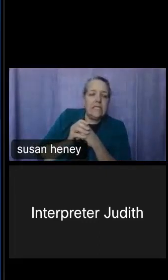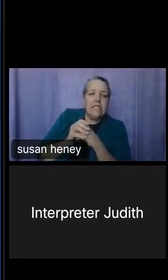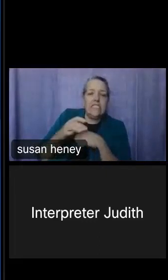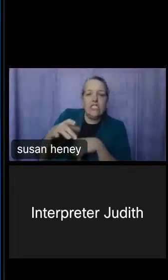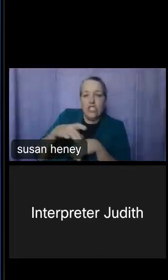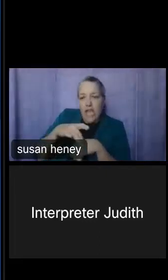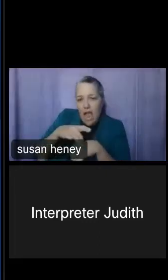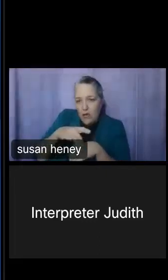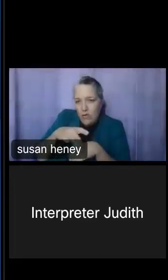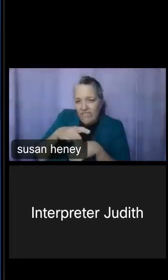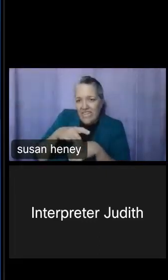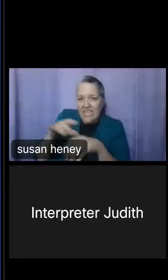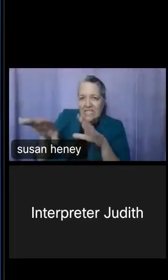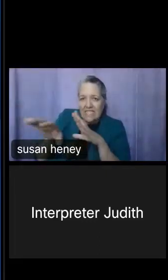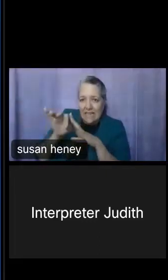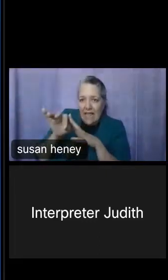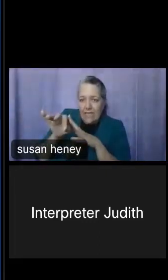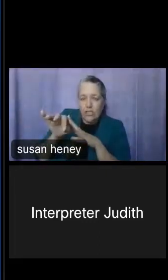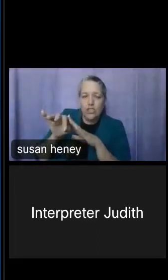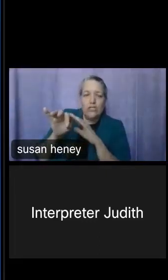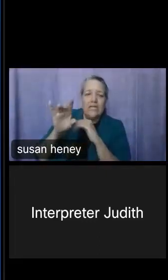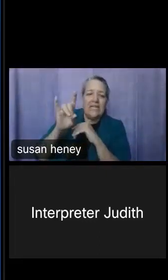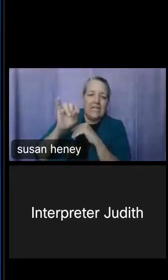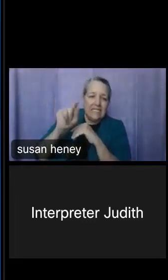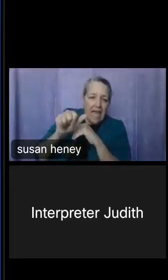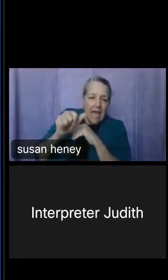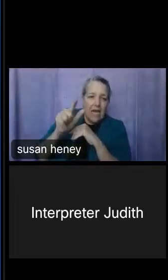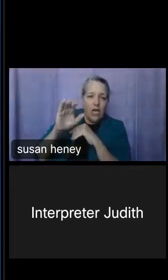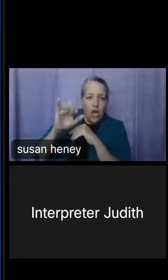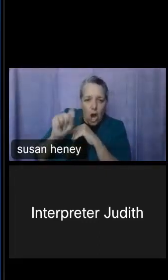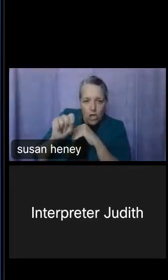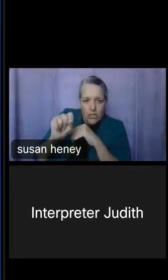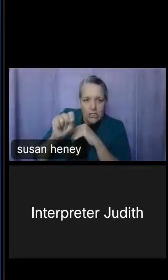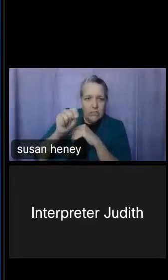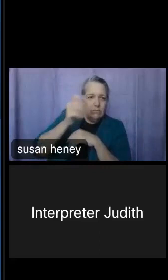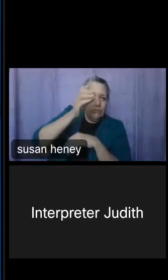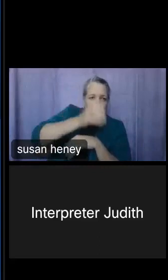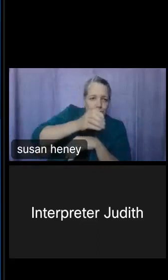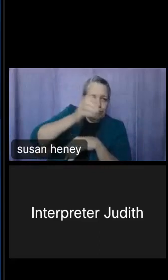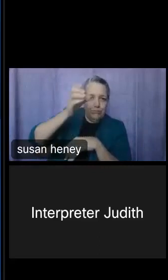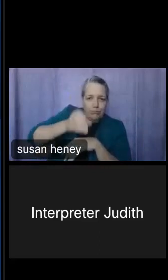geography, then the data cart, which will show you everything that you've put into your